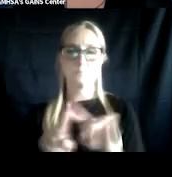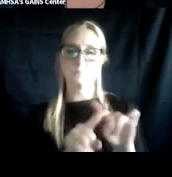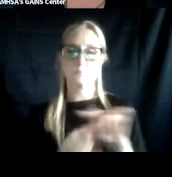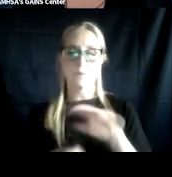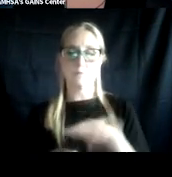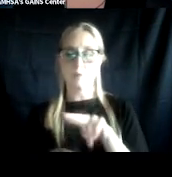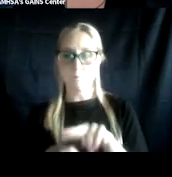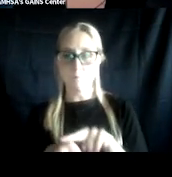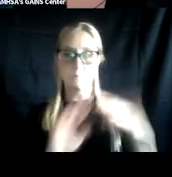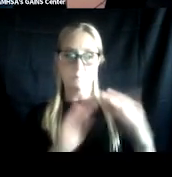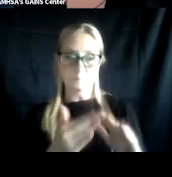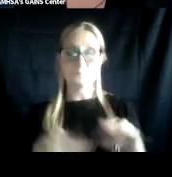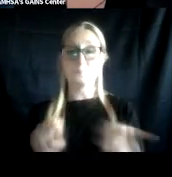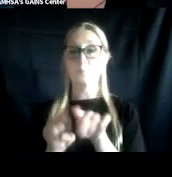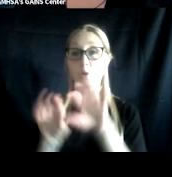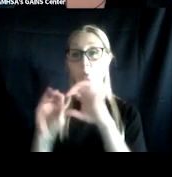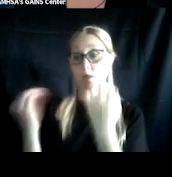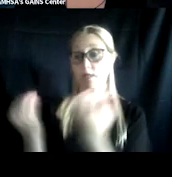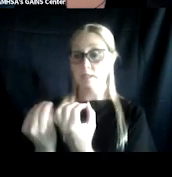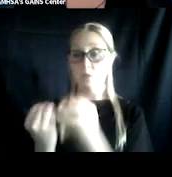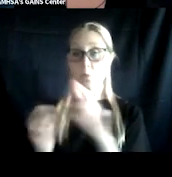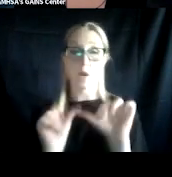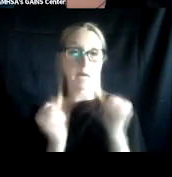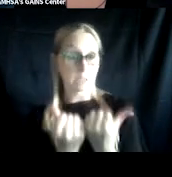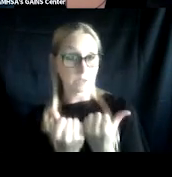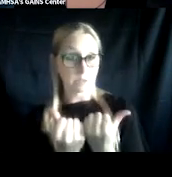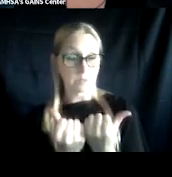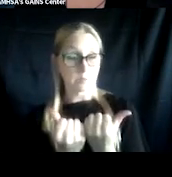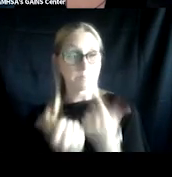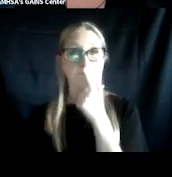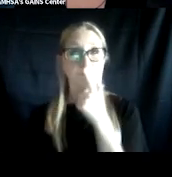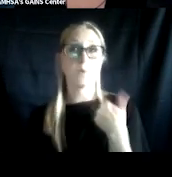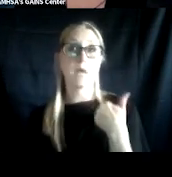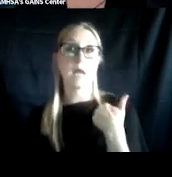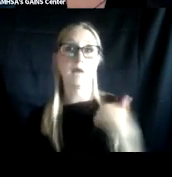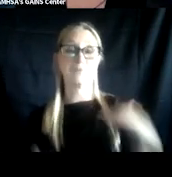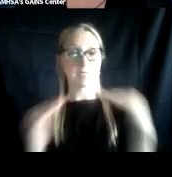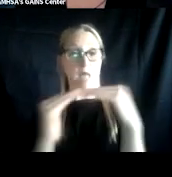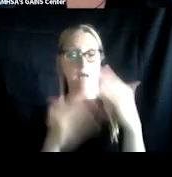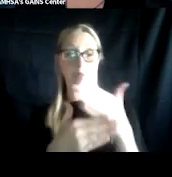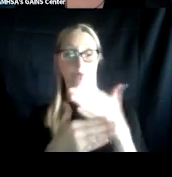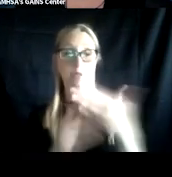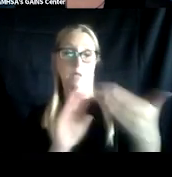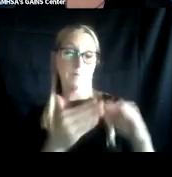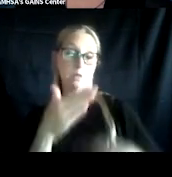And then in terms of organizations or agencies, we have a tie between community-based provider agencies